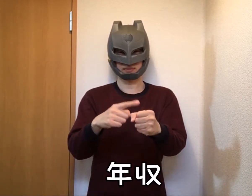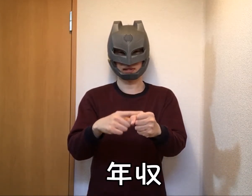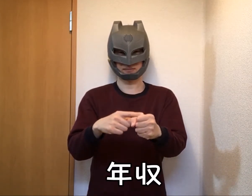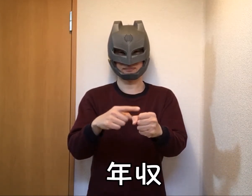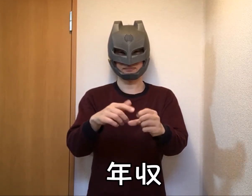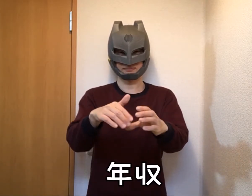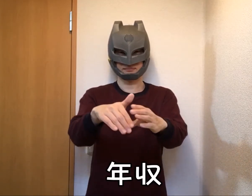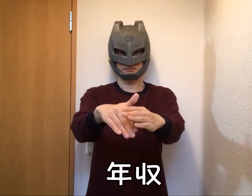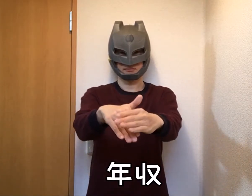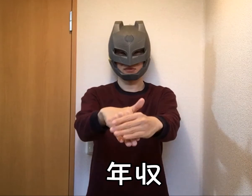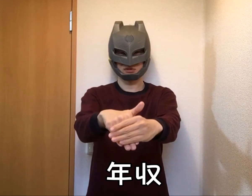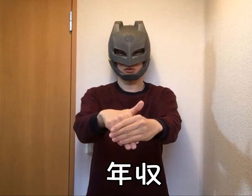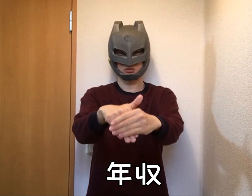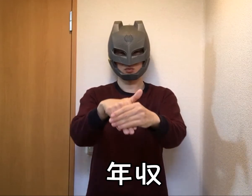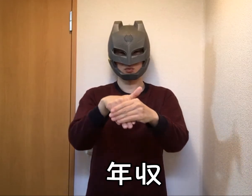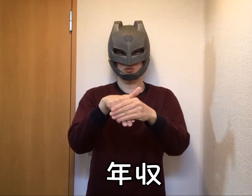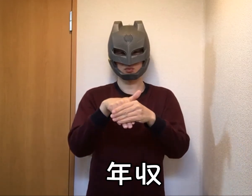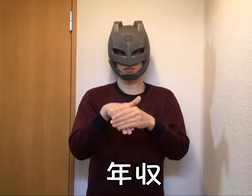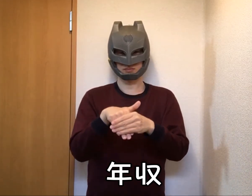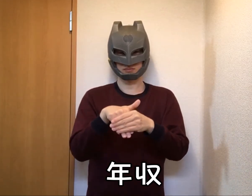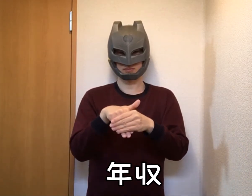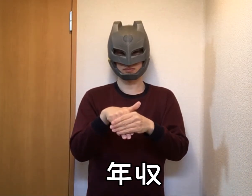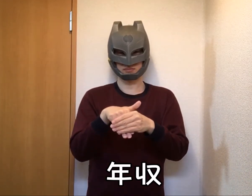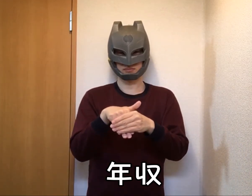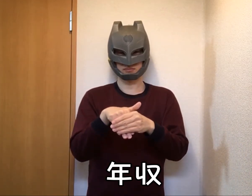Annual income